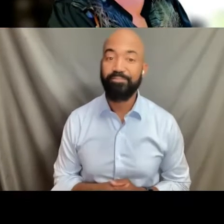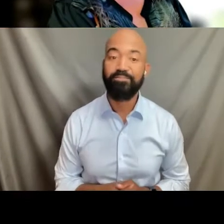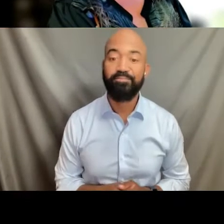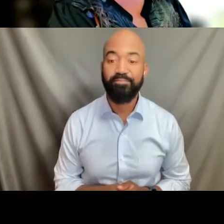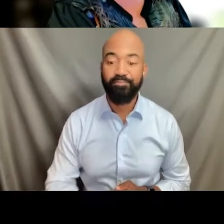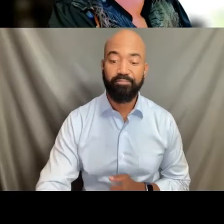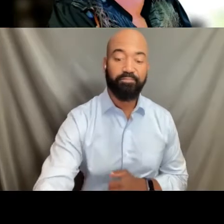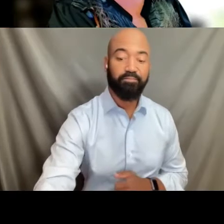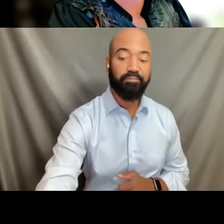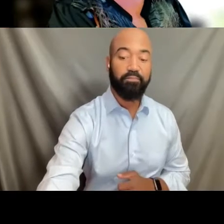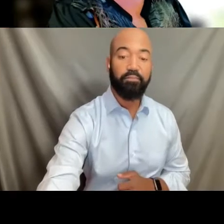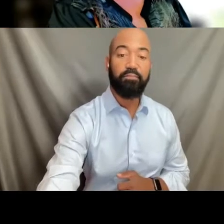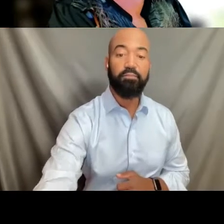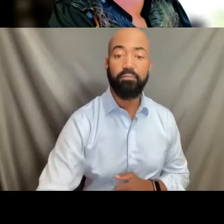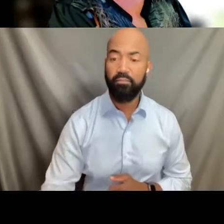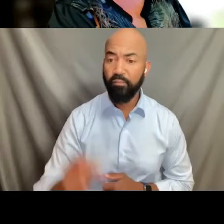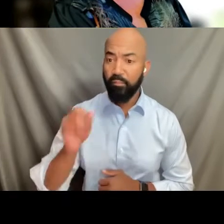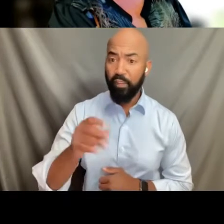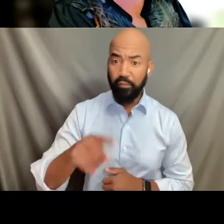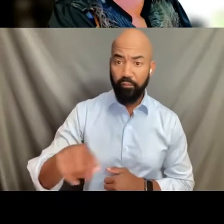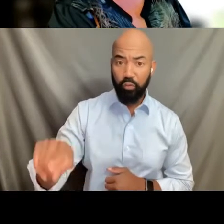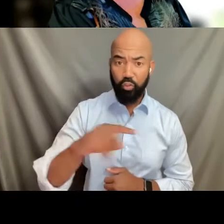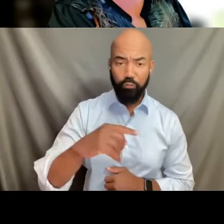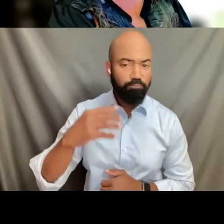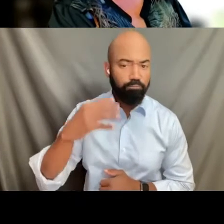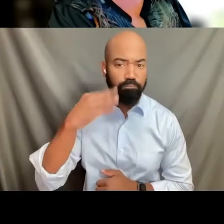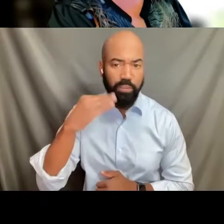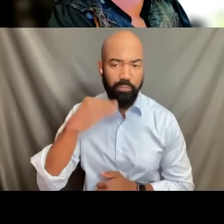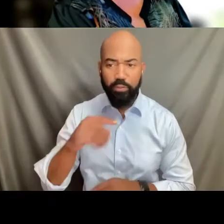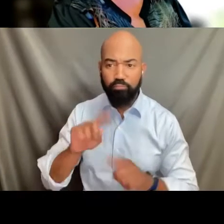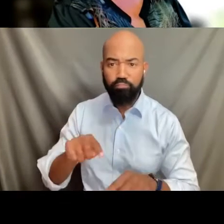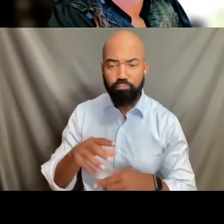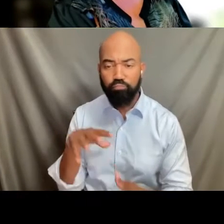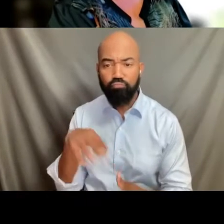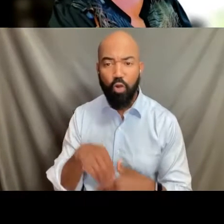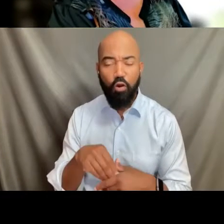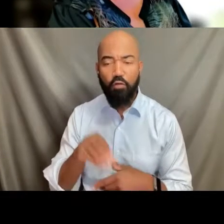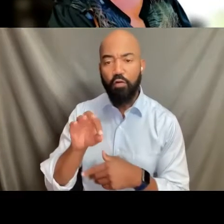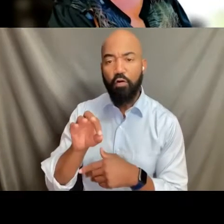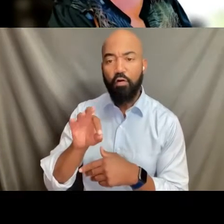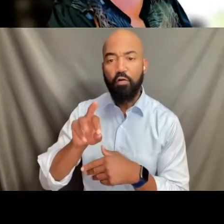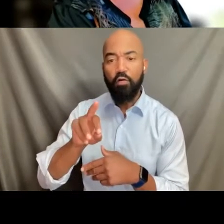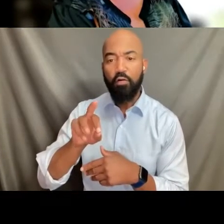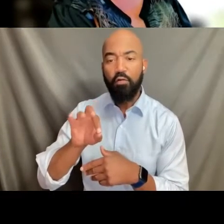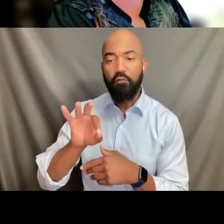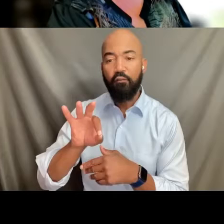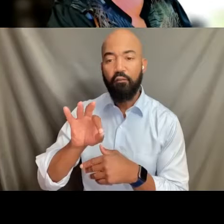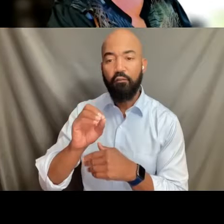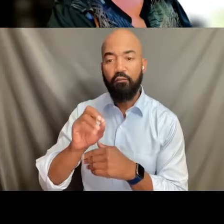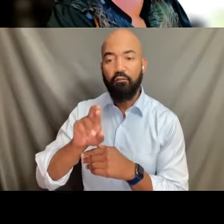Those of you that have done a FORGE event before have seen our pink haired person.